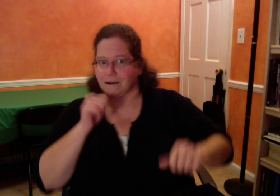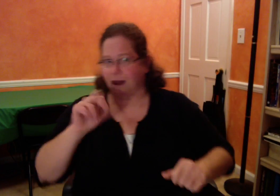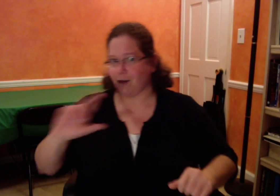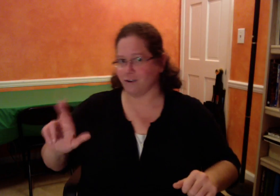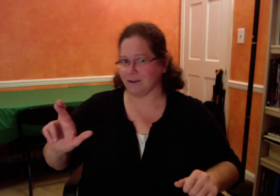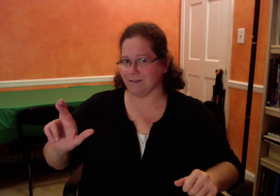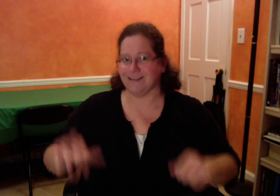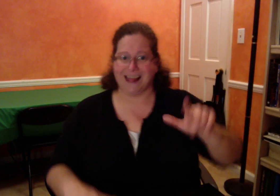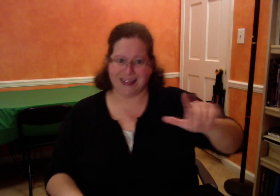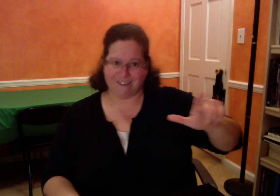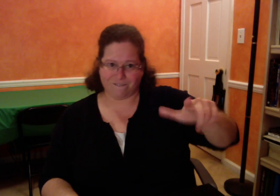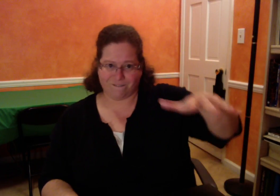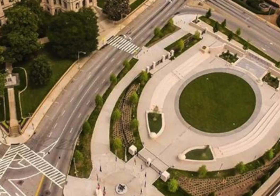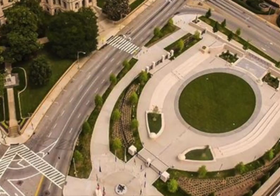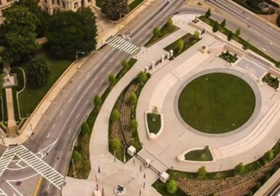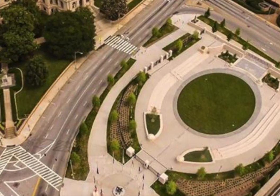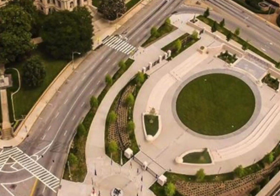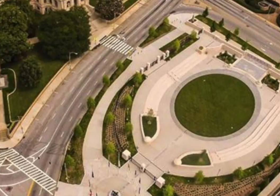not right, the left side.